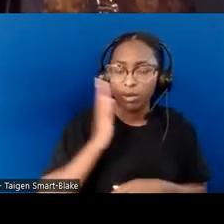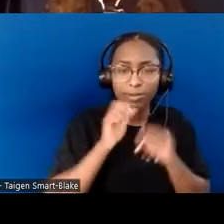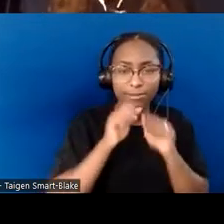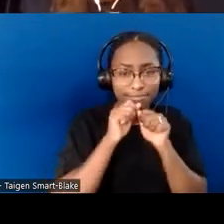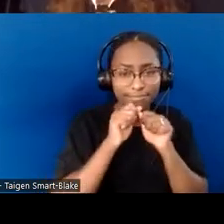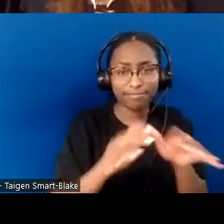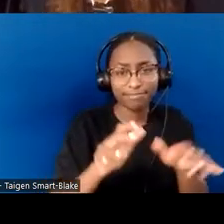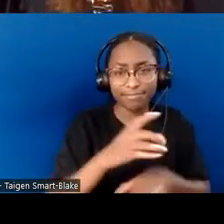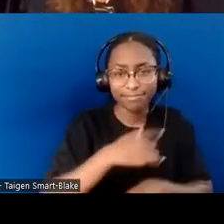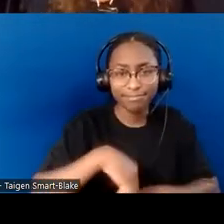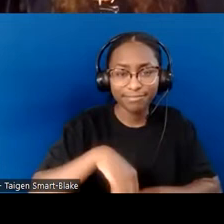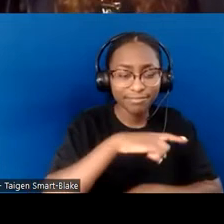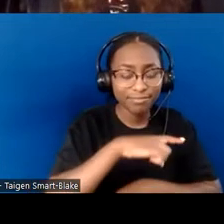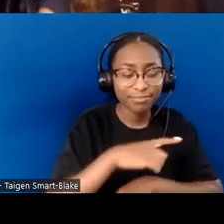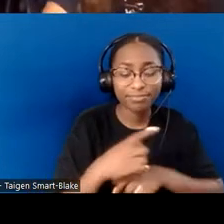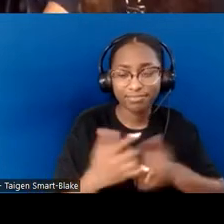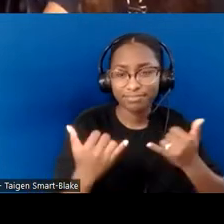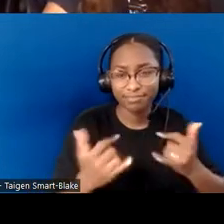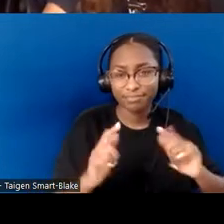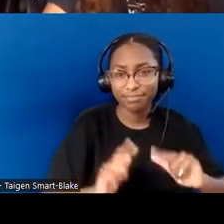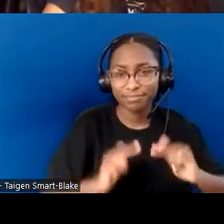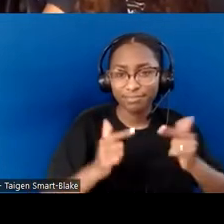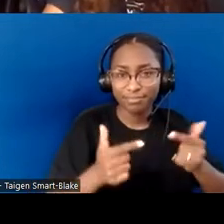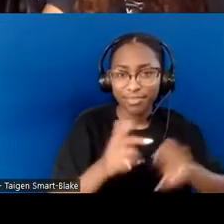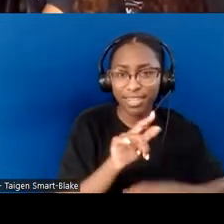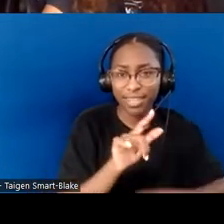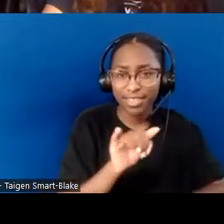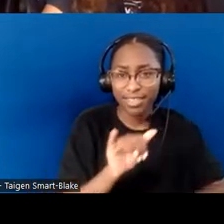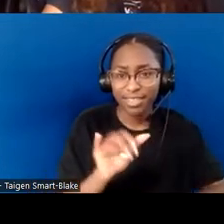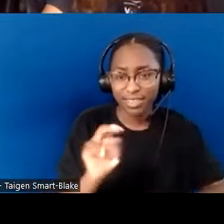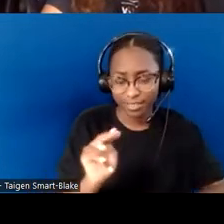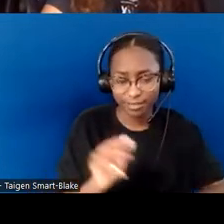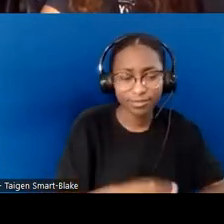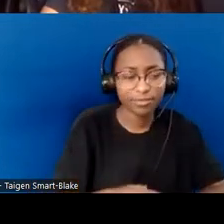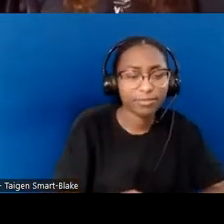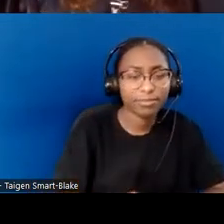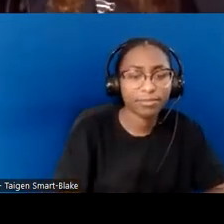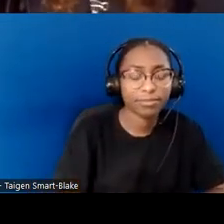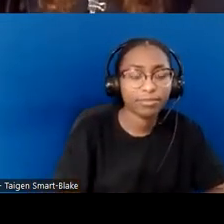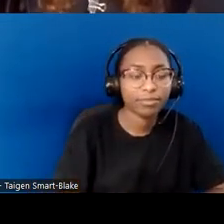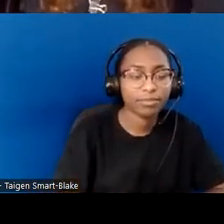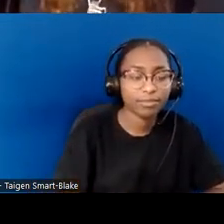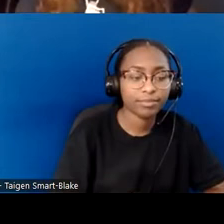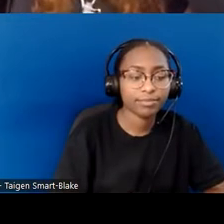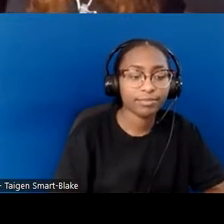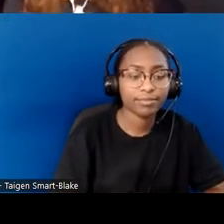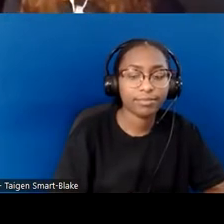Now I turn it over to Lynn. Now we're moving into four things that congregations can do.